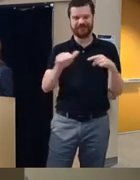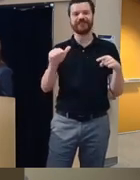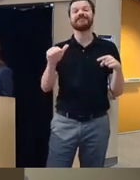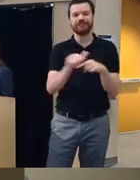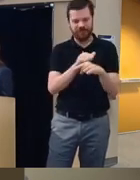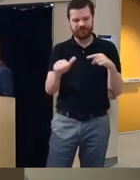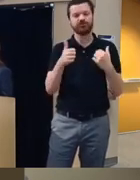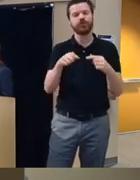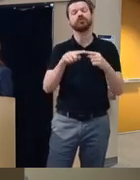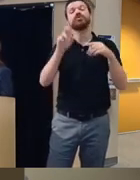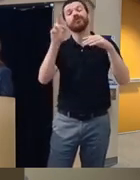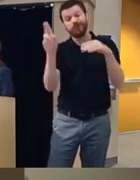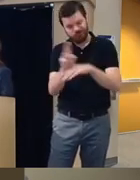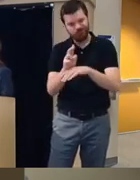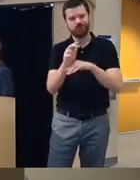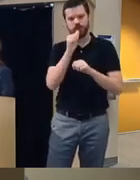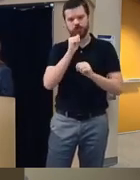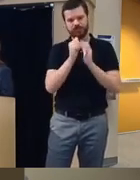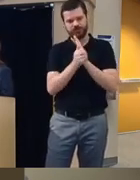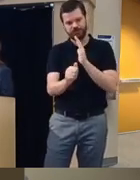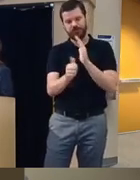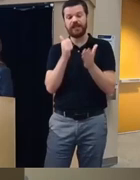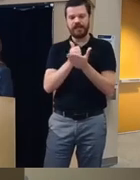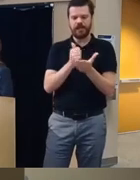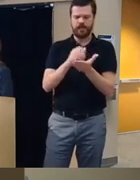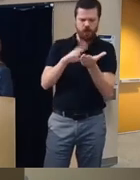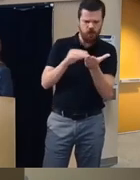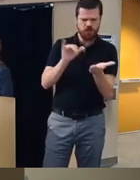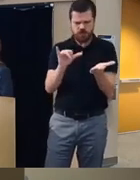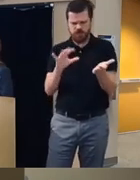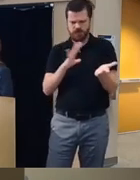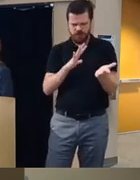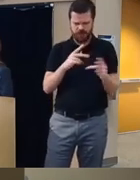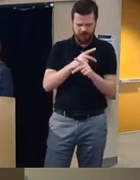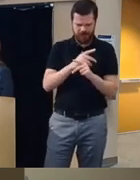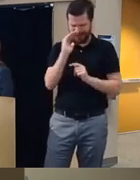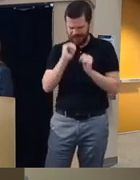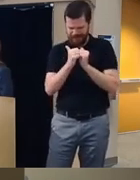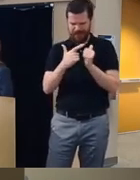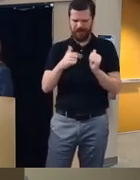try to use those coping skills to help them learn healthier ways to manage their unhealthy Behavior